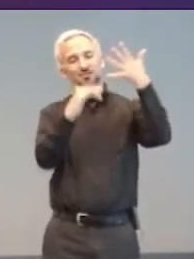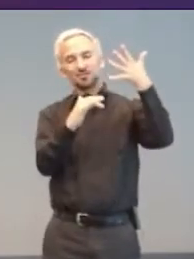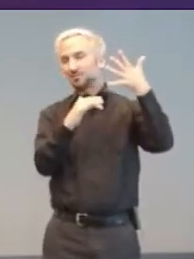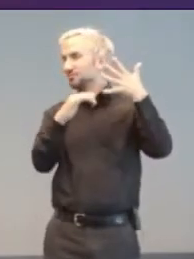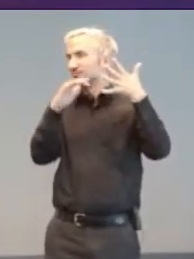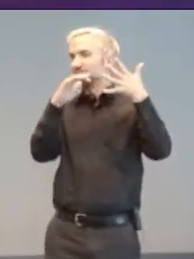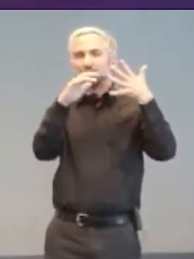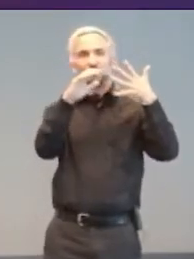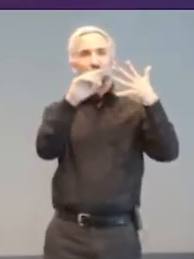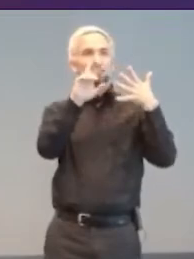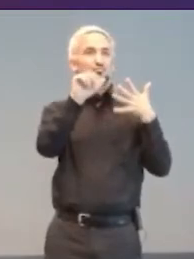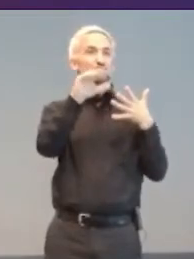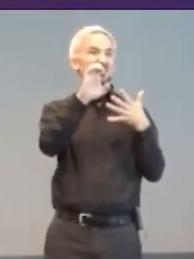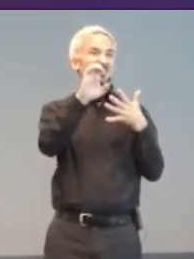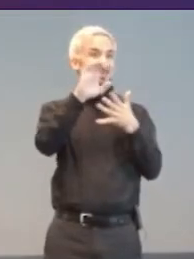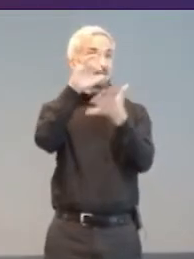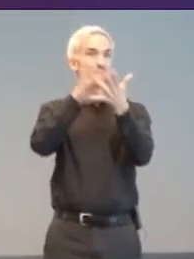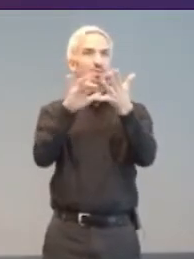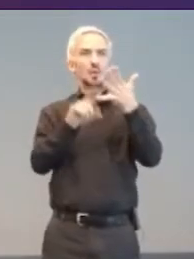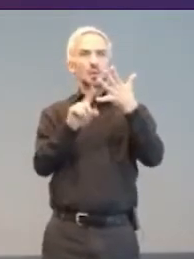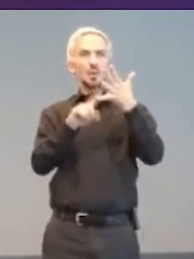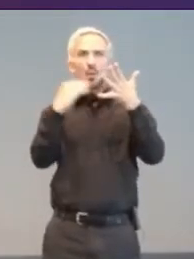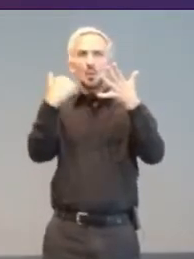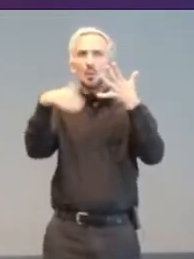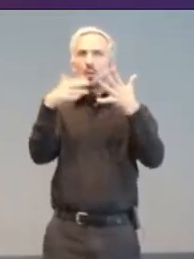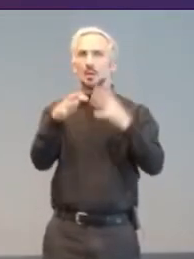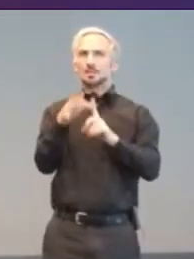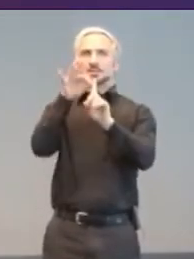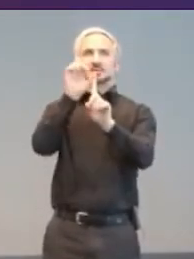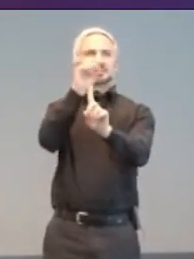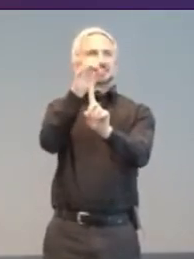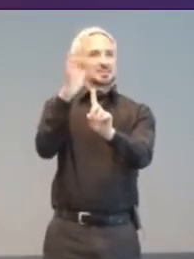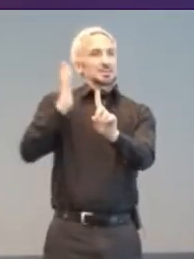The Trace Center deserves a special mention for their mid 1980s work in persuading Apple